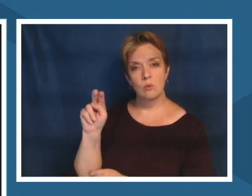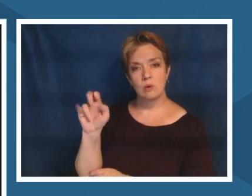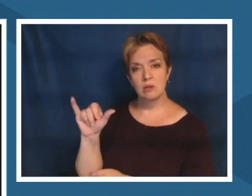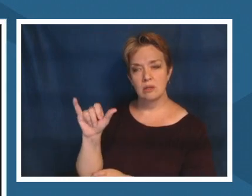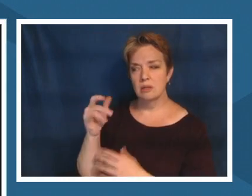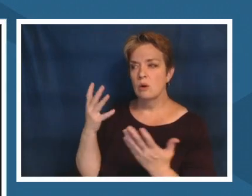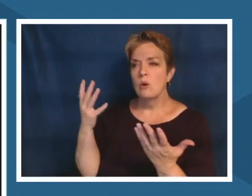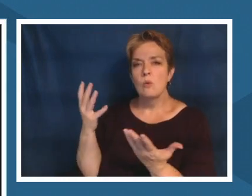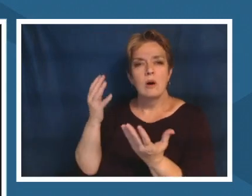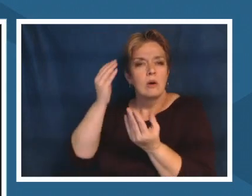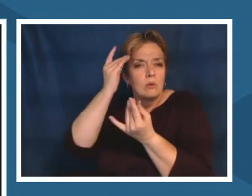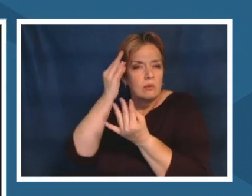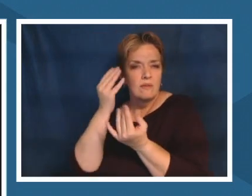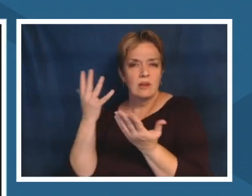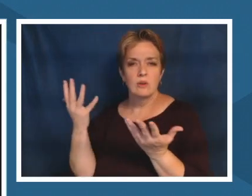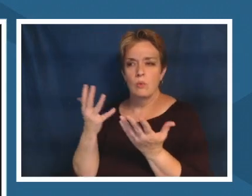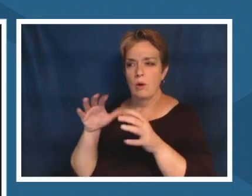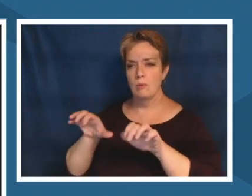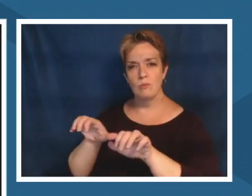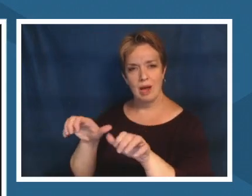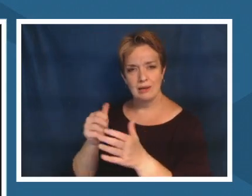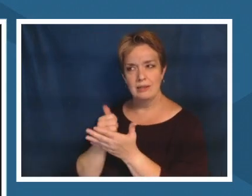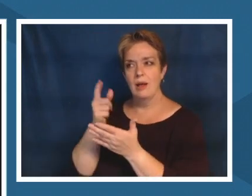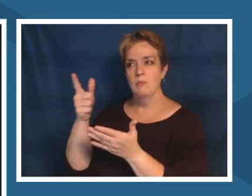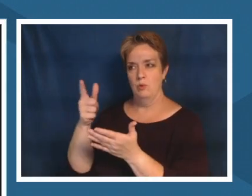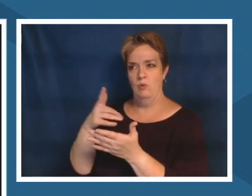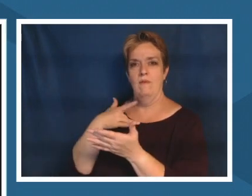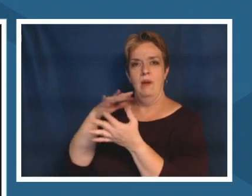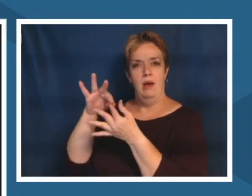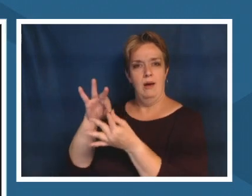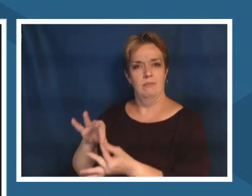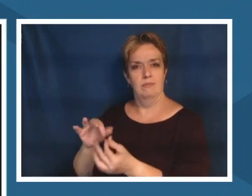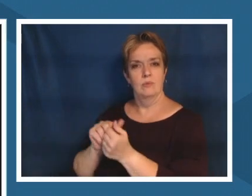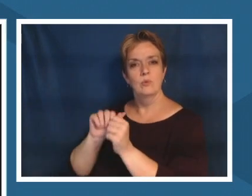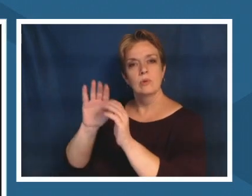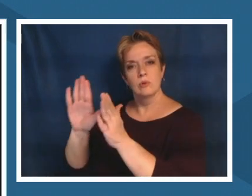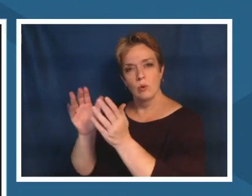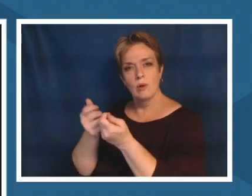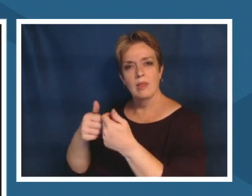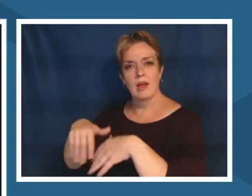you stay connected to um your land